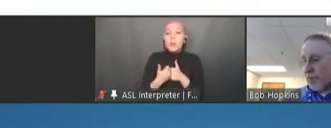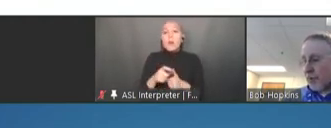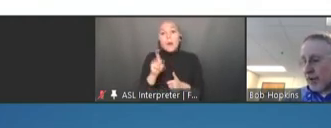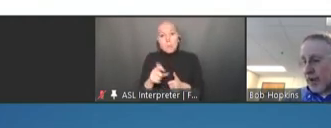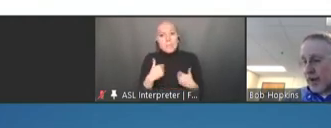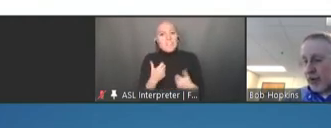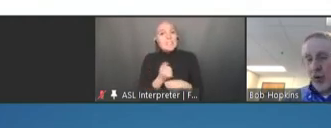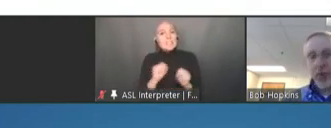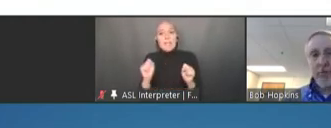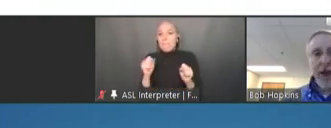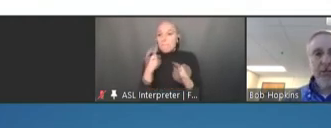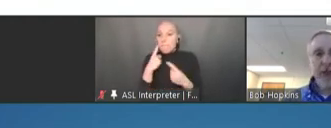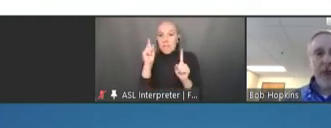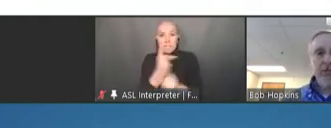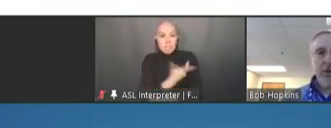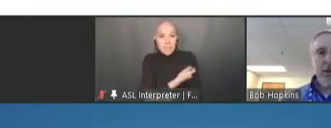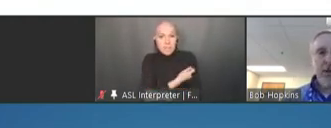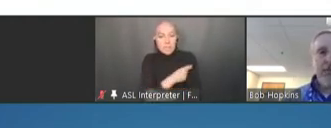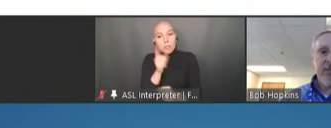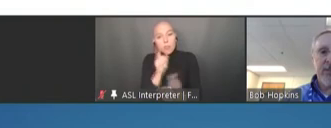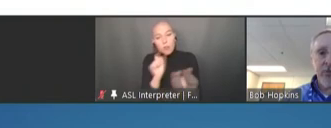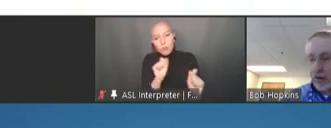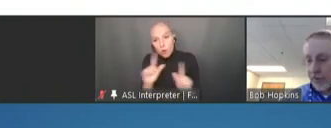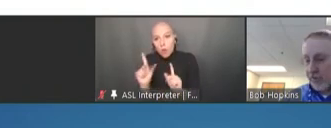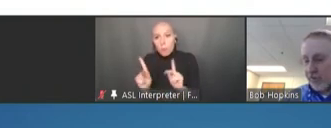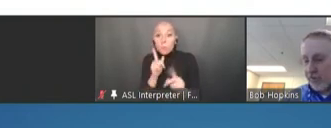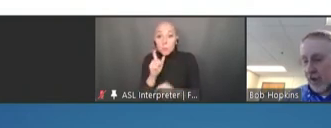in need in order to maximize the benefits to our health and society,